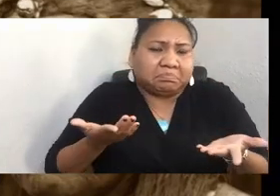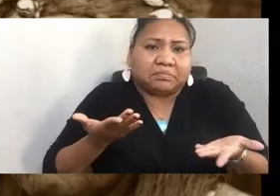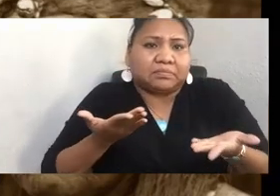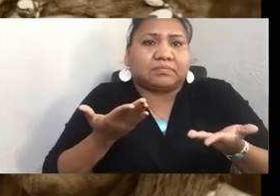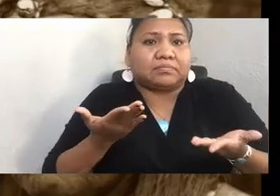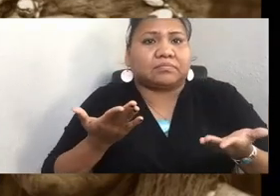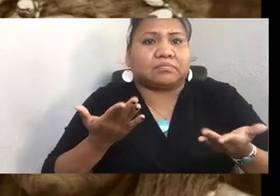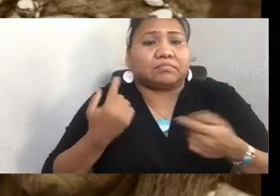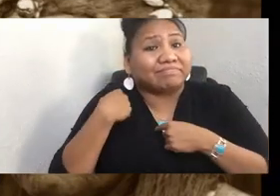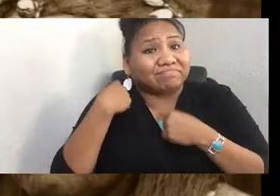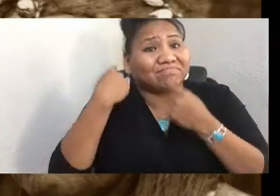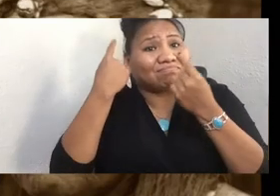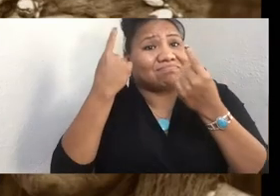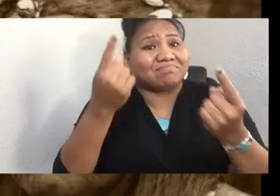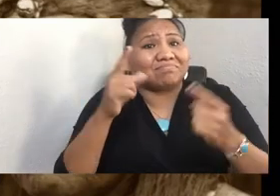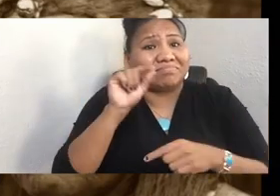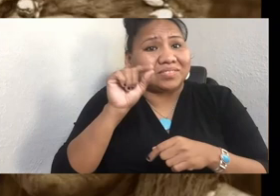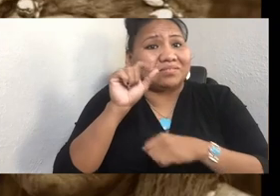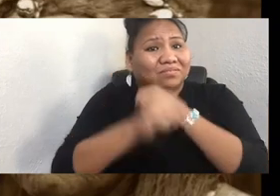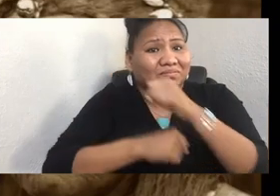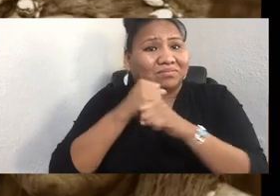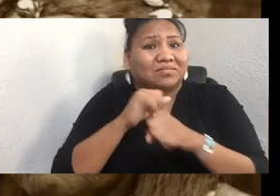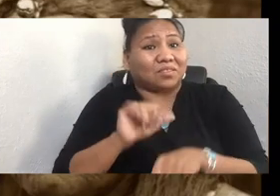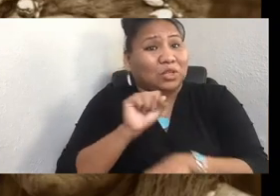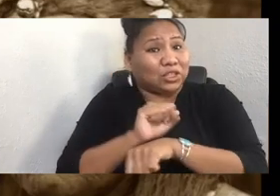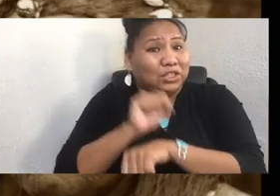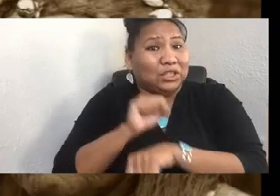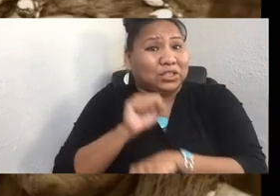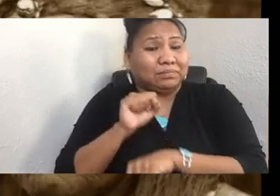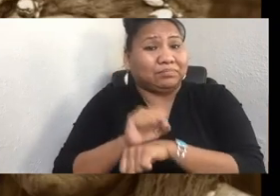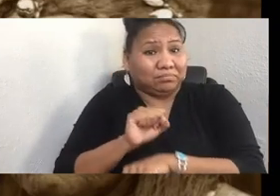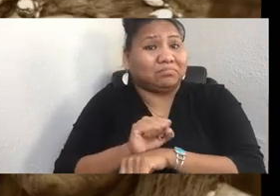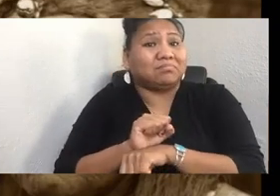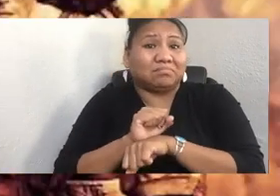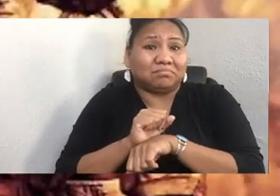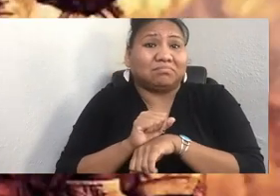this is what I know. The way that Native people see ourselves